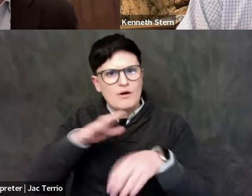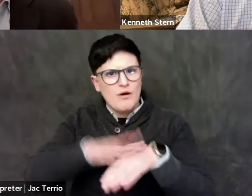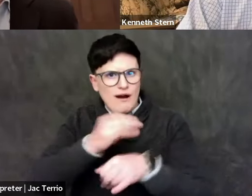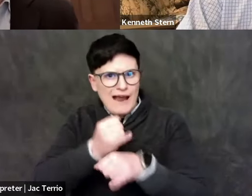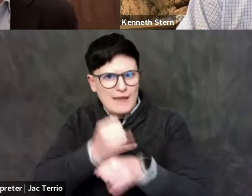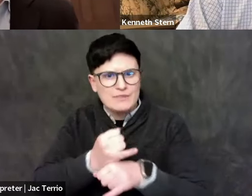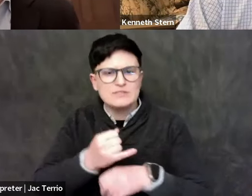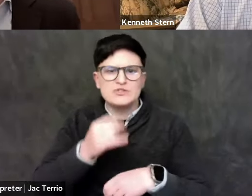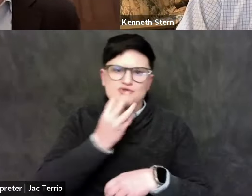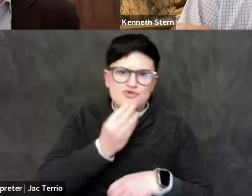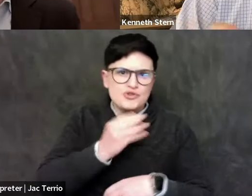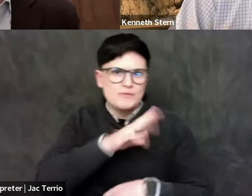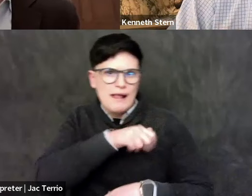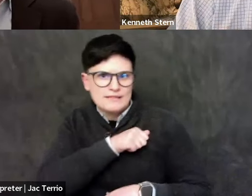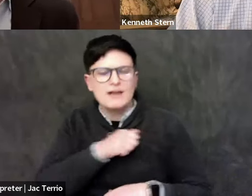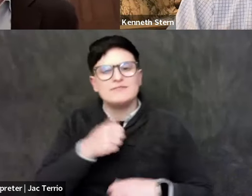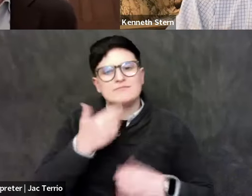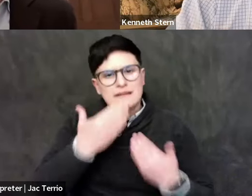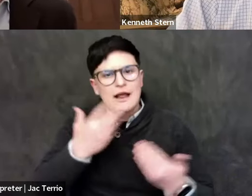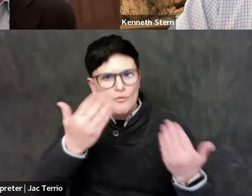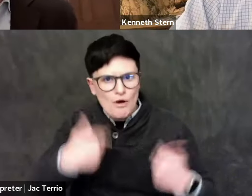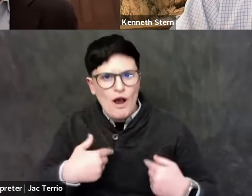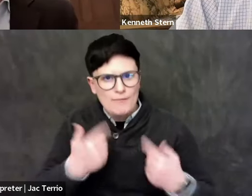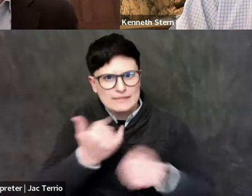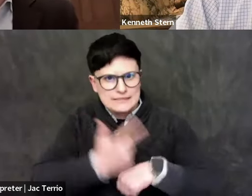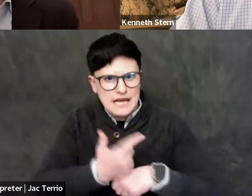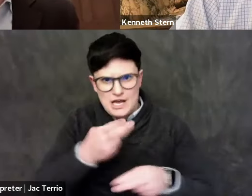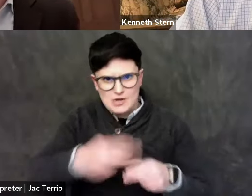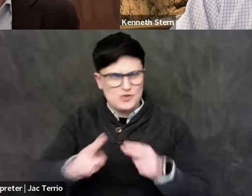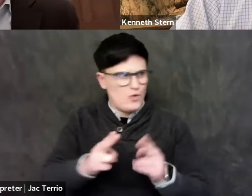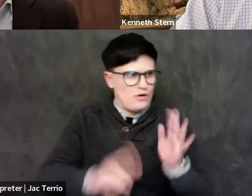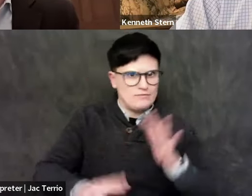on very little notice today. I can think of few people better qualified